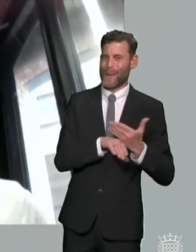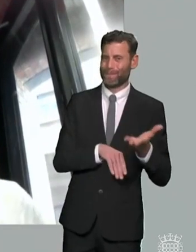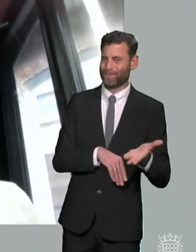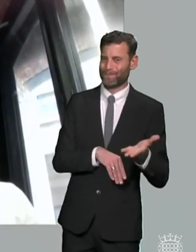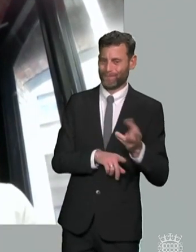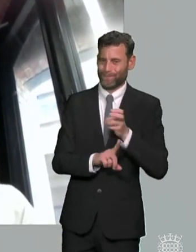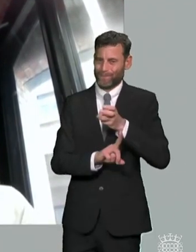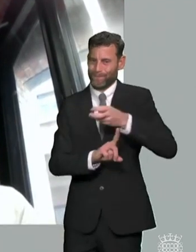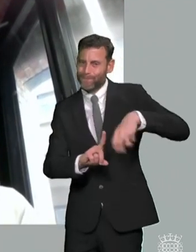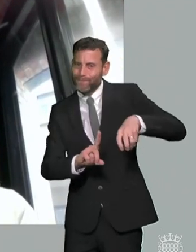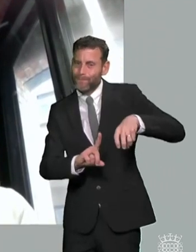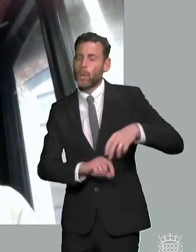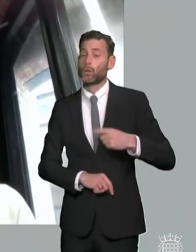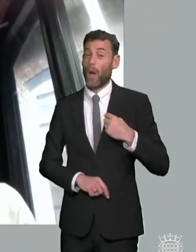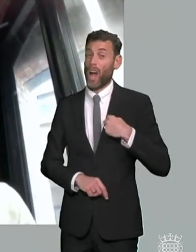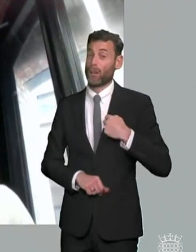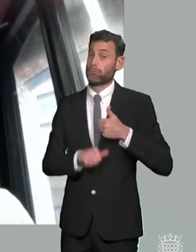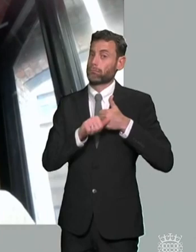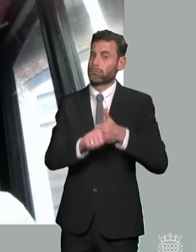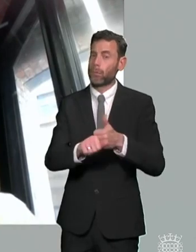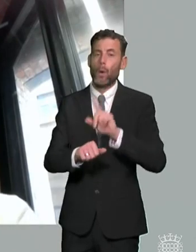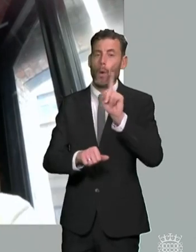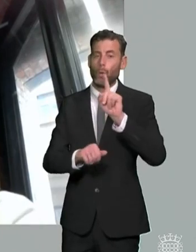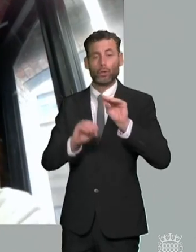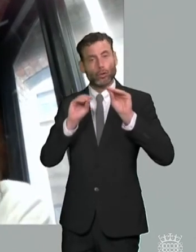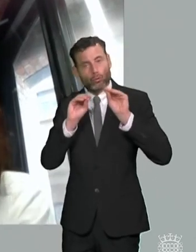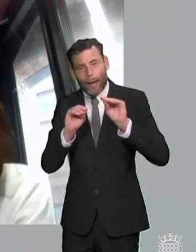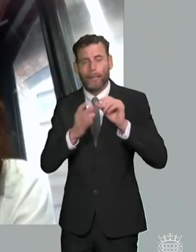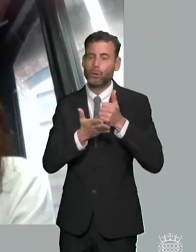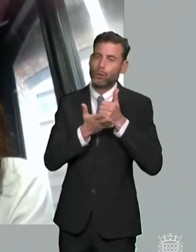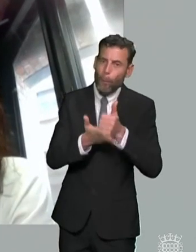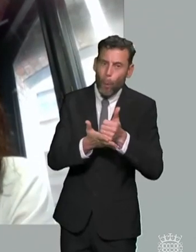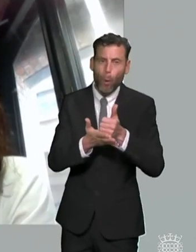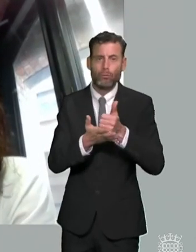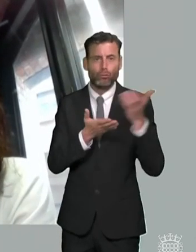supporting you know a lot more sort of training support provision and and individualized need